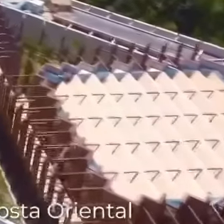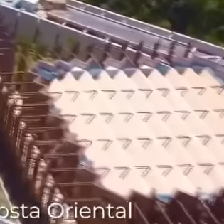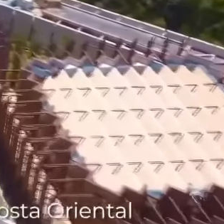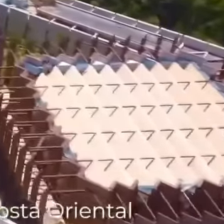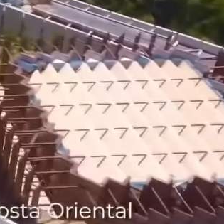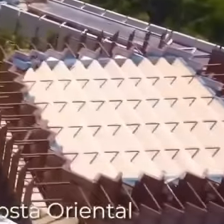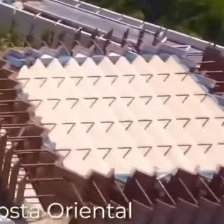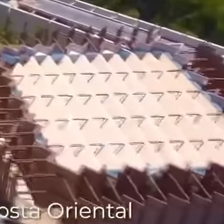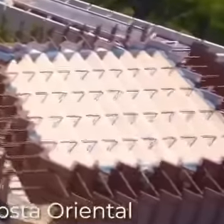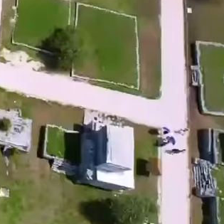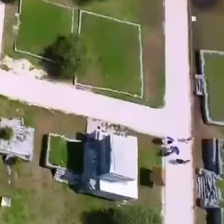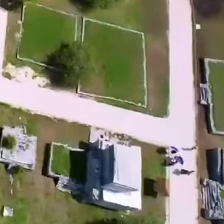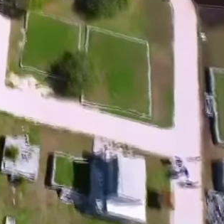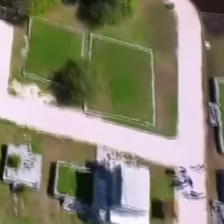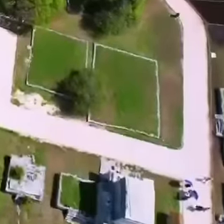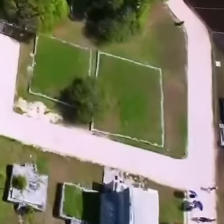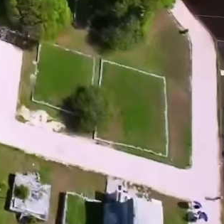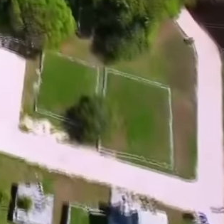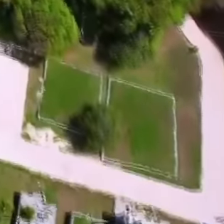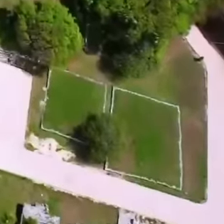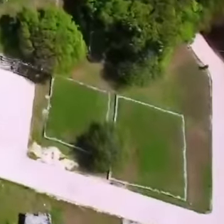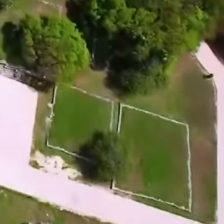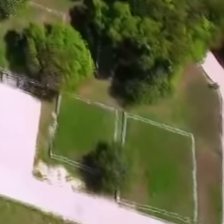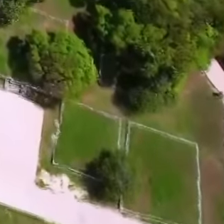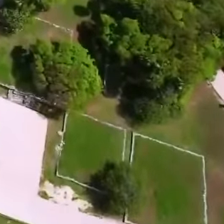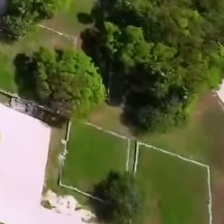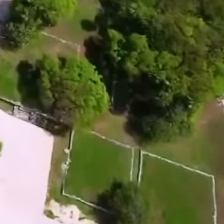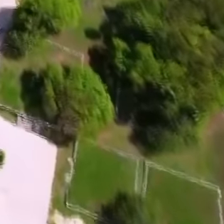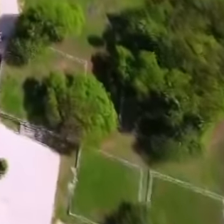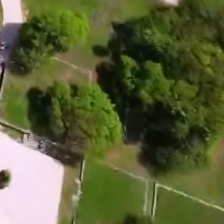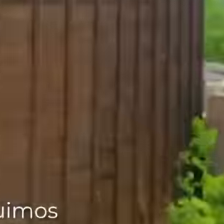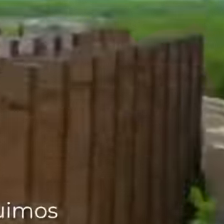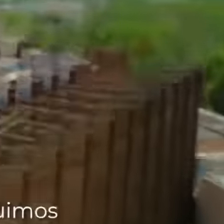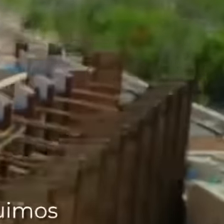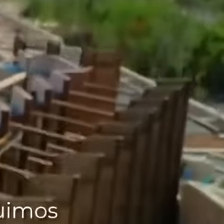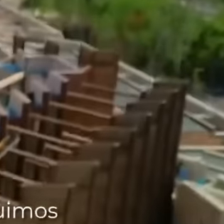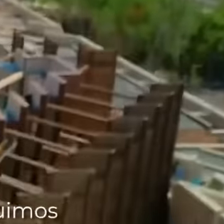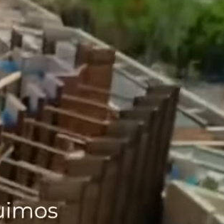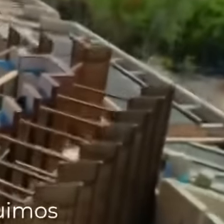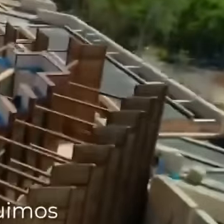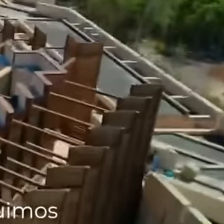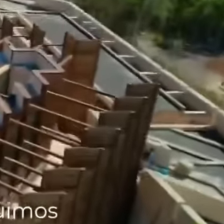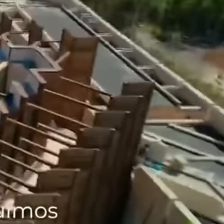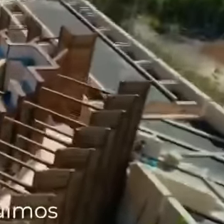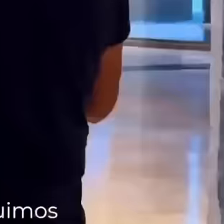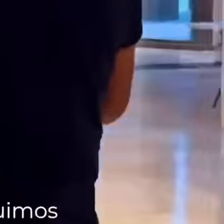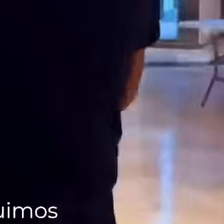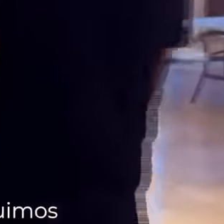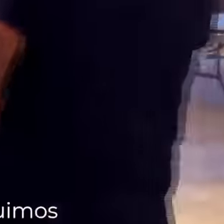the Eastern coast and also the Archaeological Zone right there in the heart of the park we built